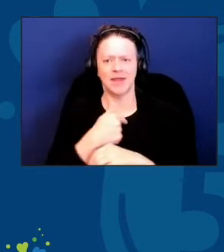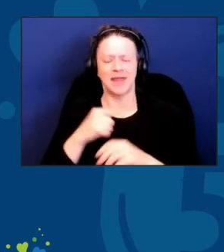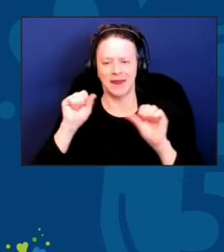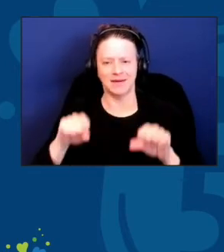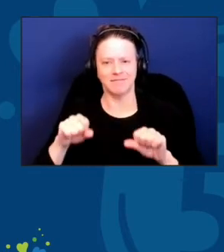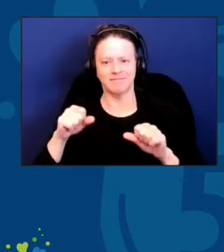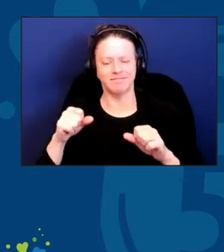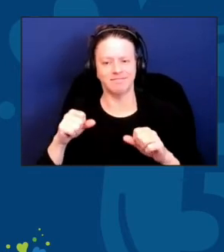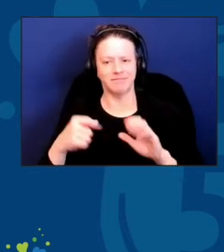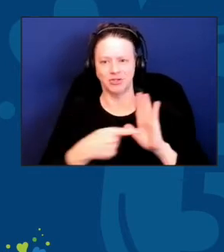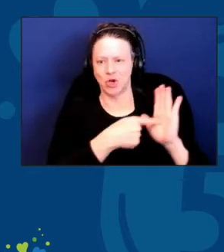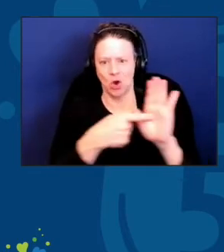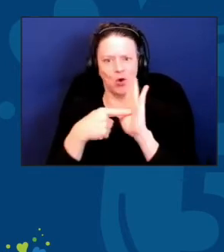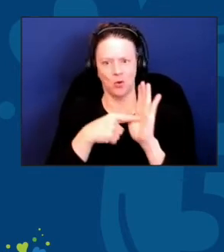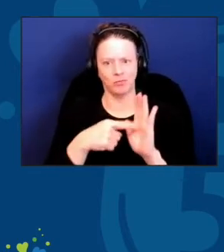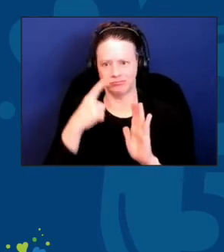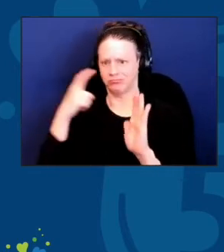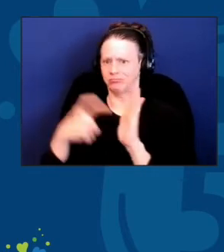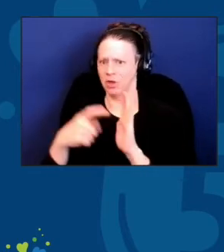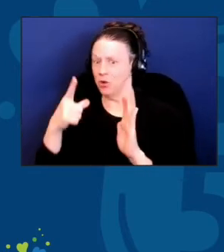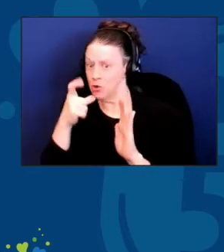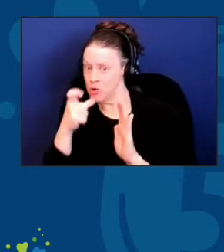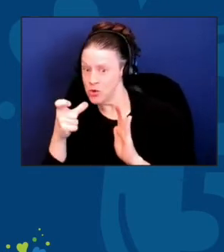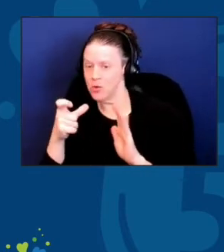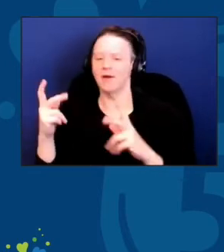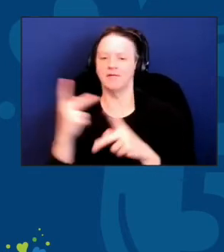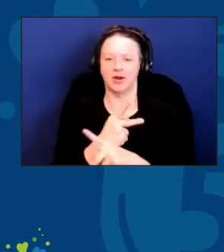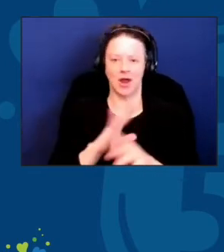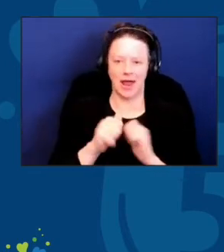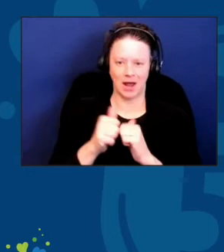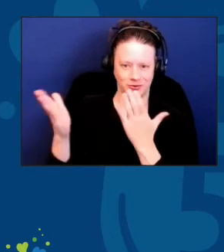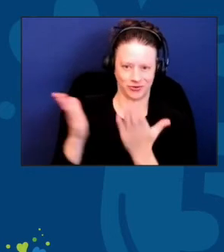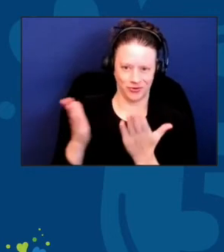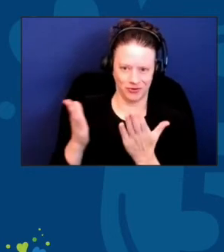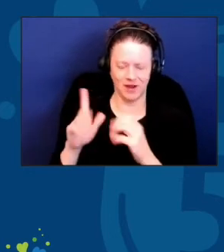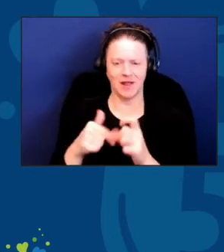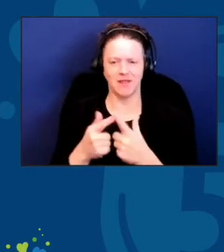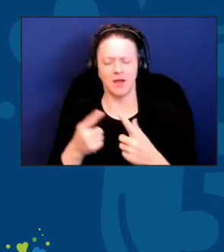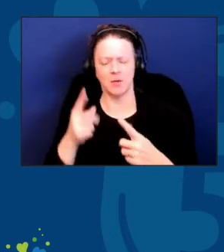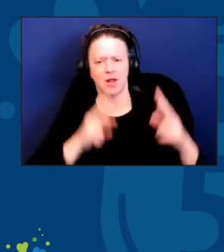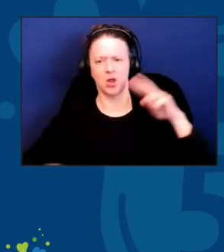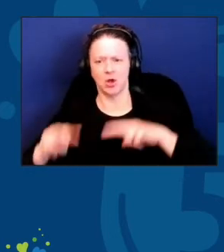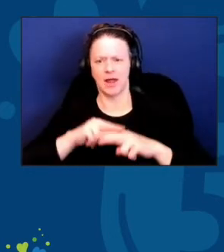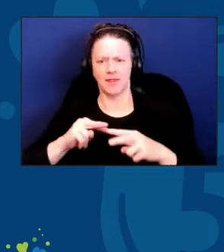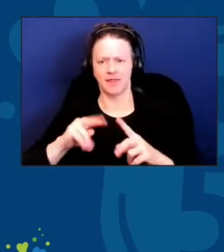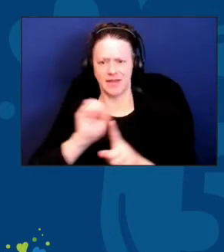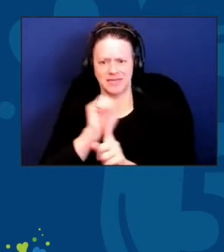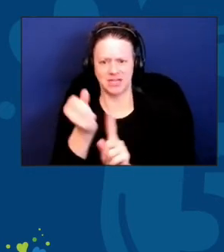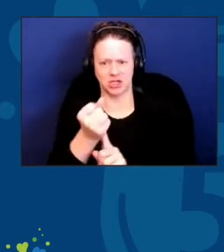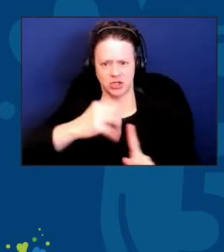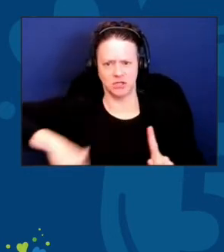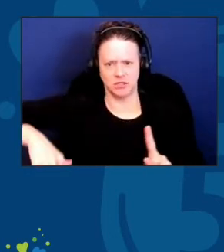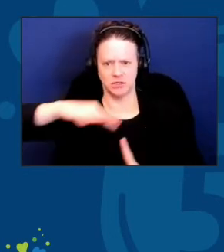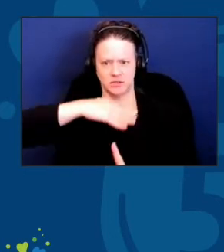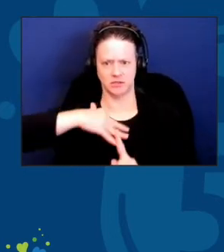And then, we look to the conditions for innovation, the environment in which innovation occurs. So first off is choice.